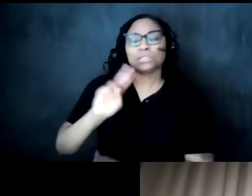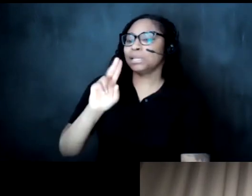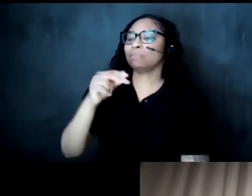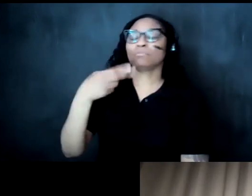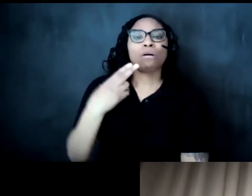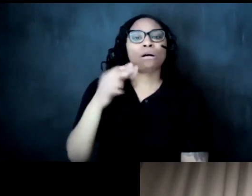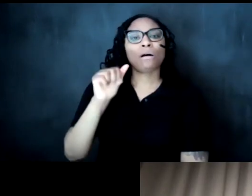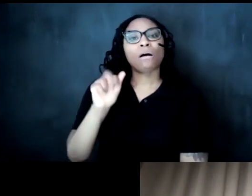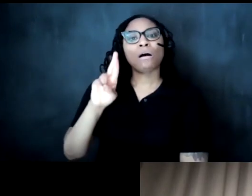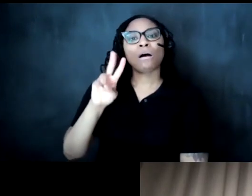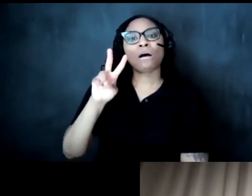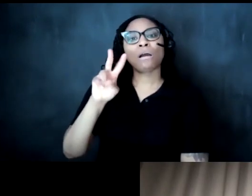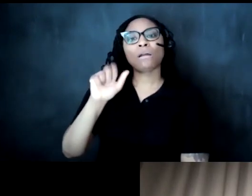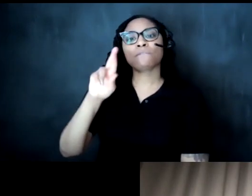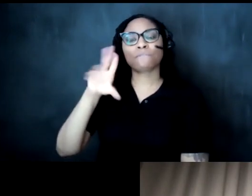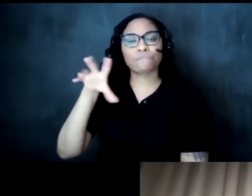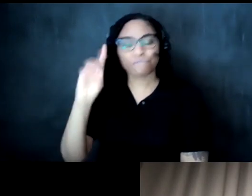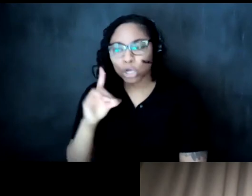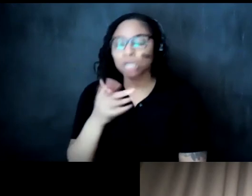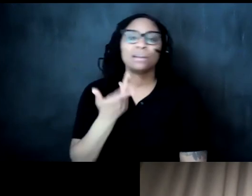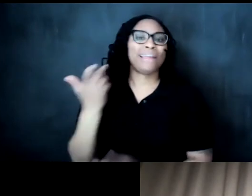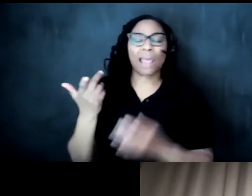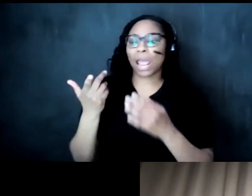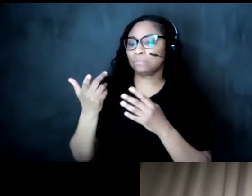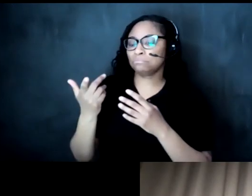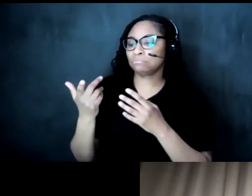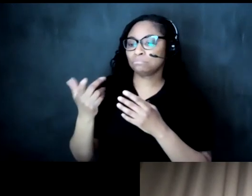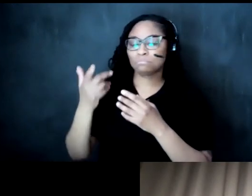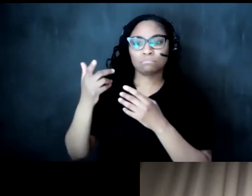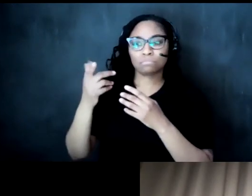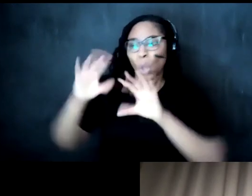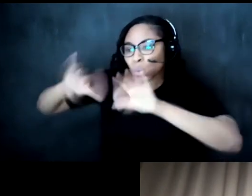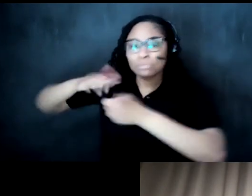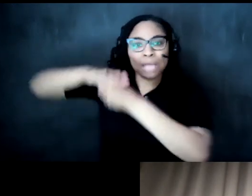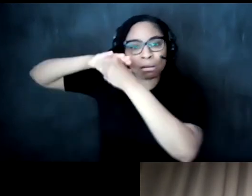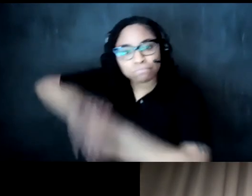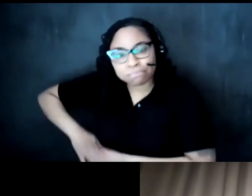space for you know marginalized voices and for their art to really shine um can you just share